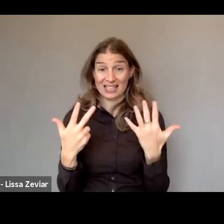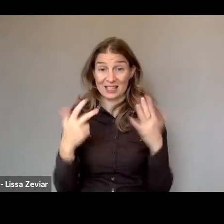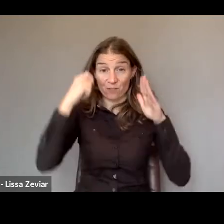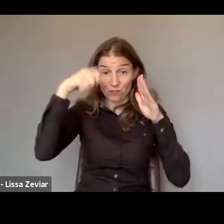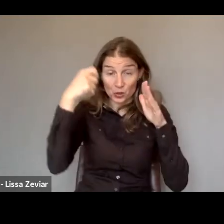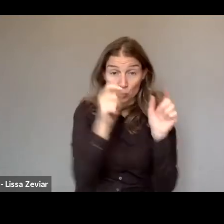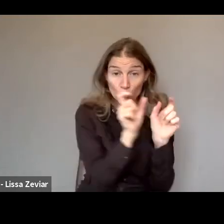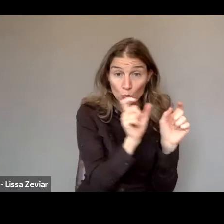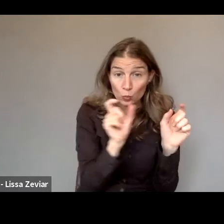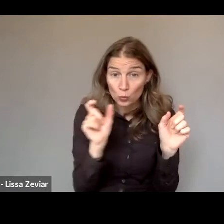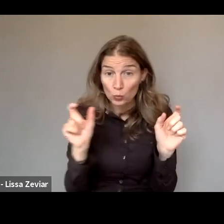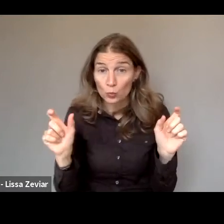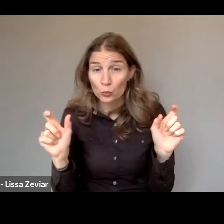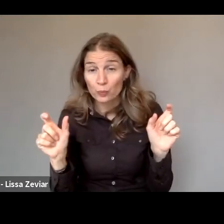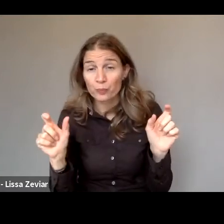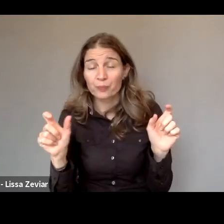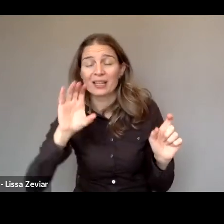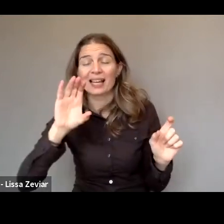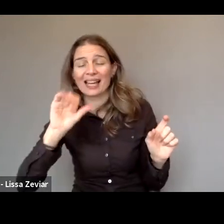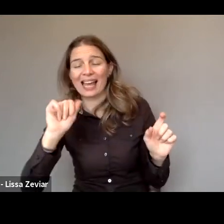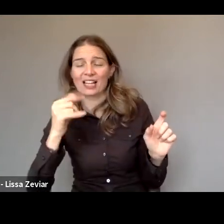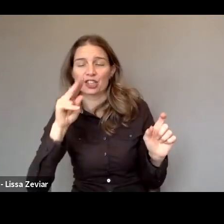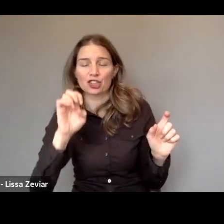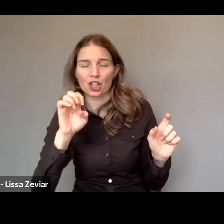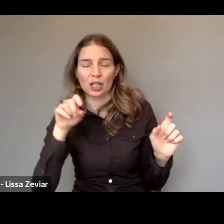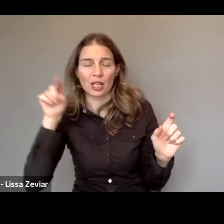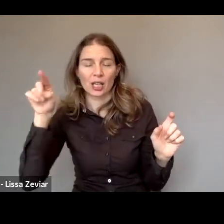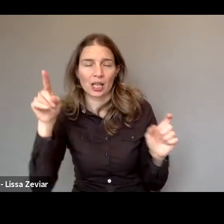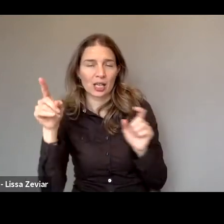directed by Catherine Cabrol which highlights eight testimonies